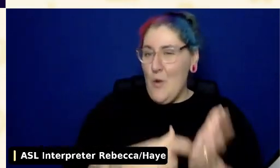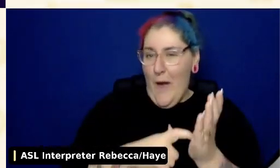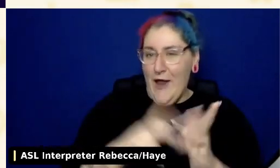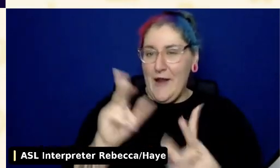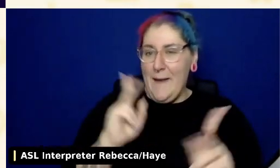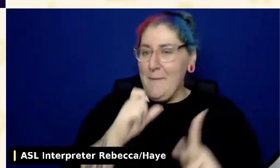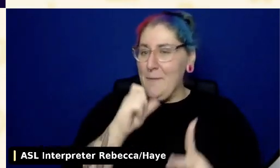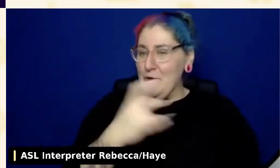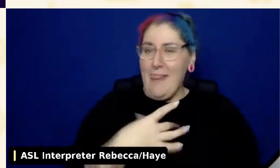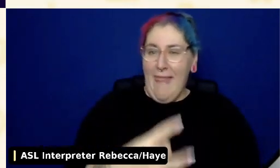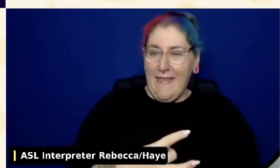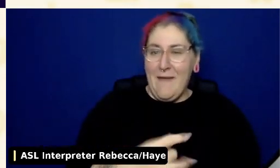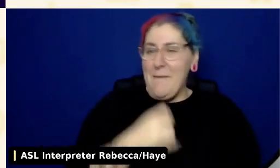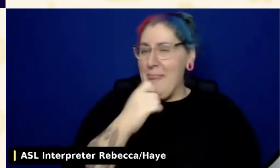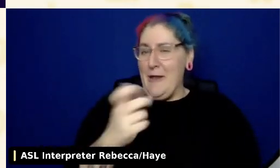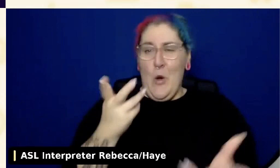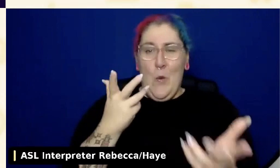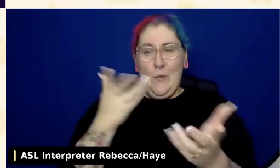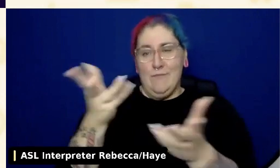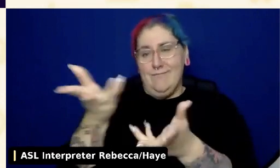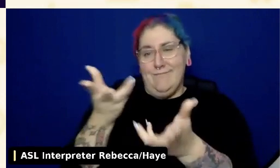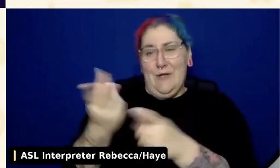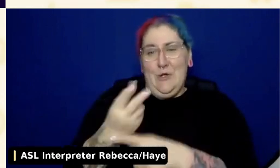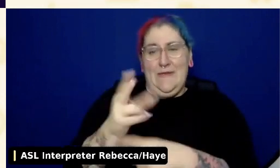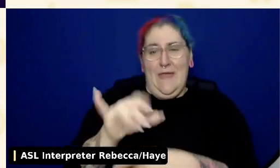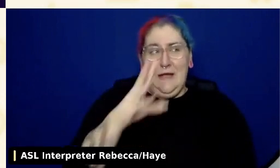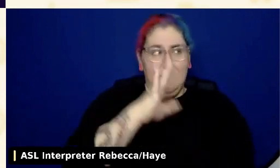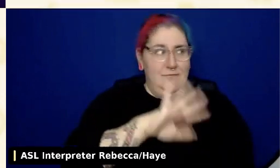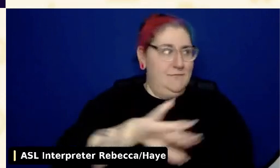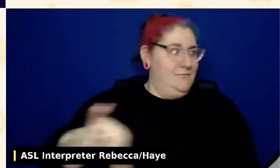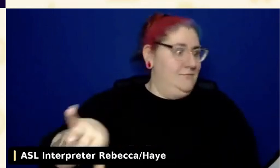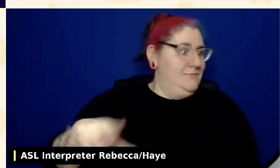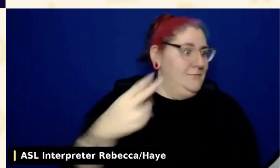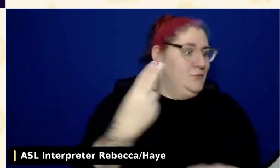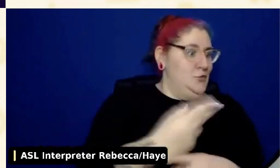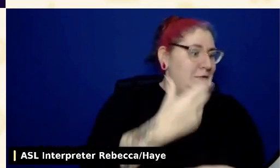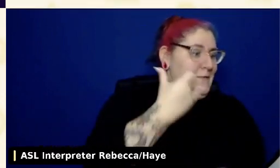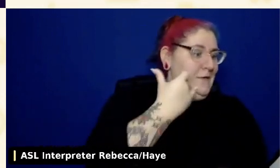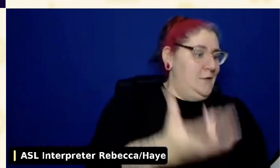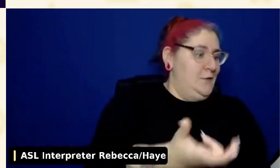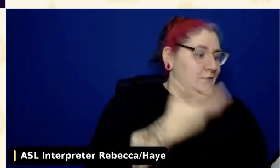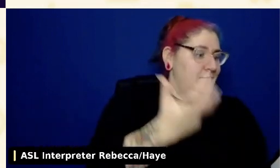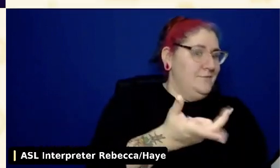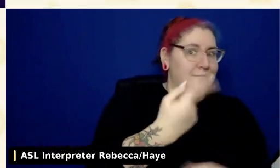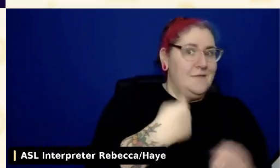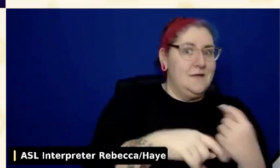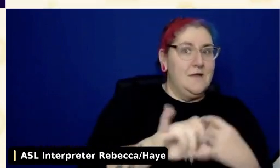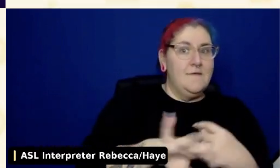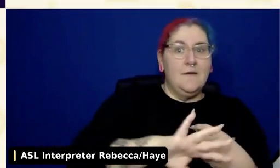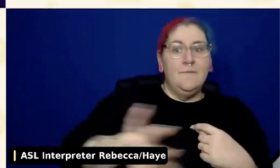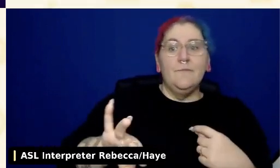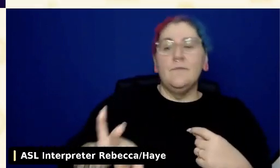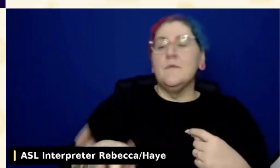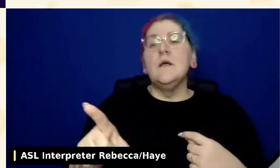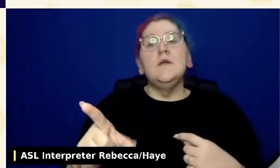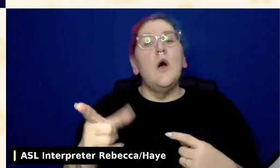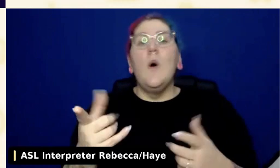So I wouldn't choose a theme where the whole top of the homepage won't look good if there's not a carousel there.